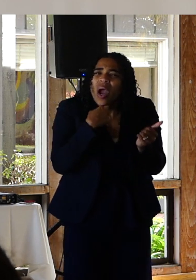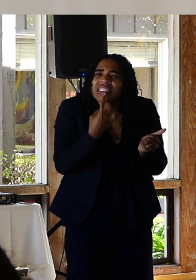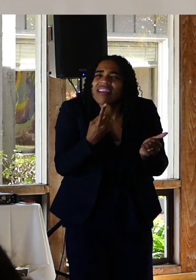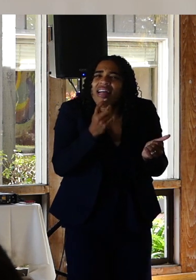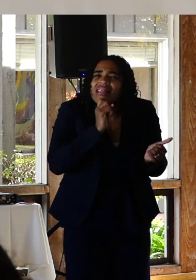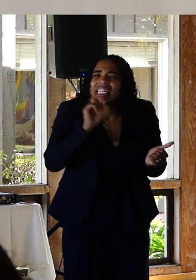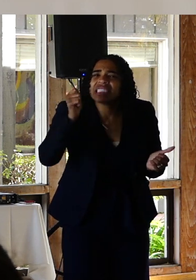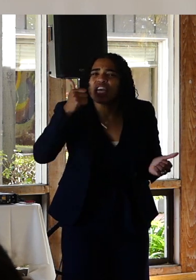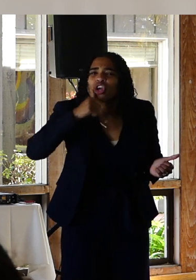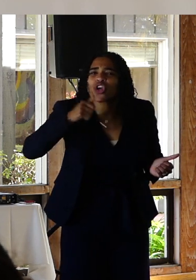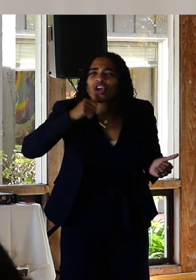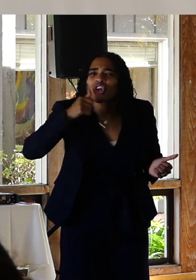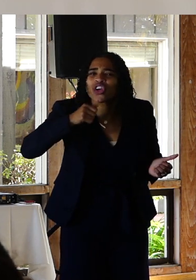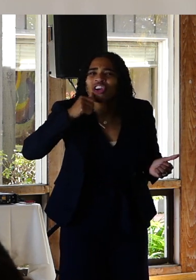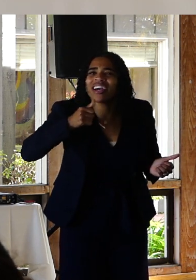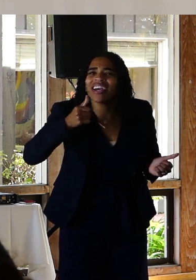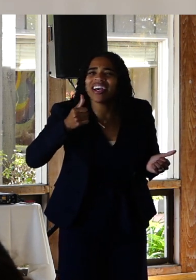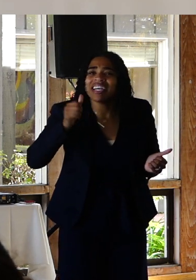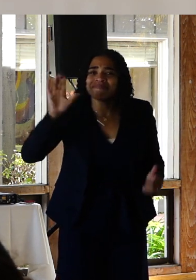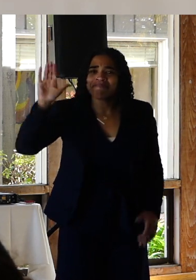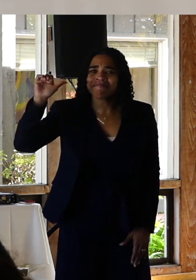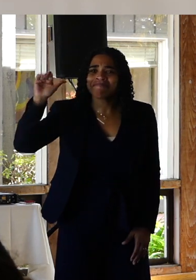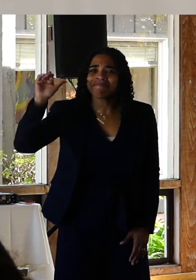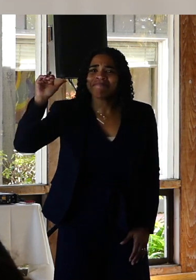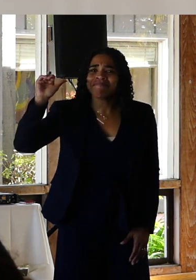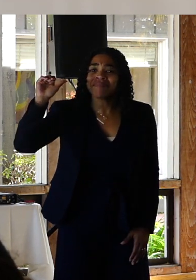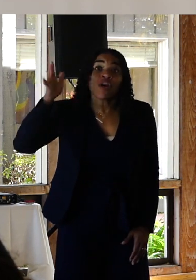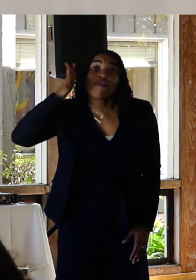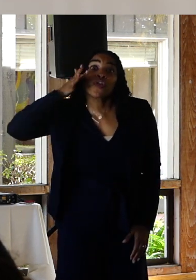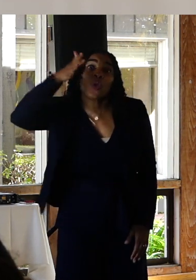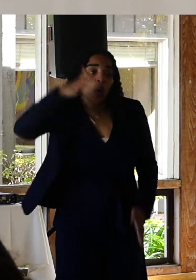10 year old she is now and the woman that I would not see her grow into.